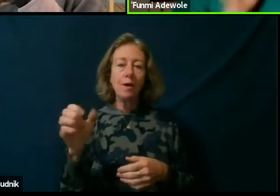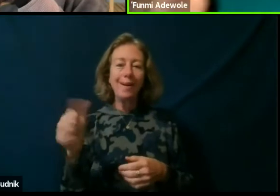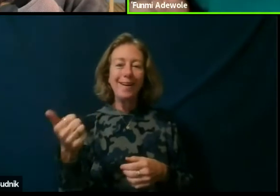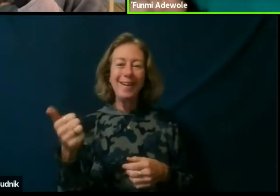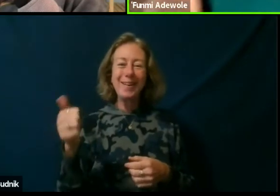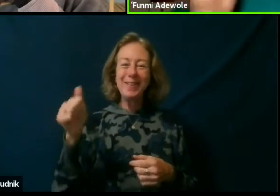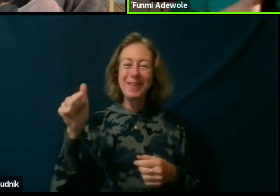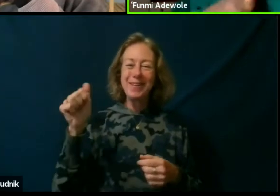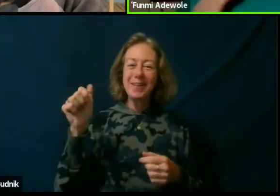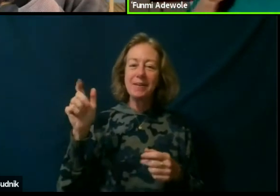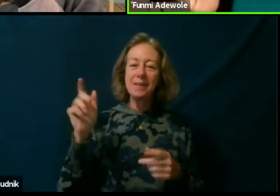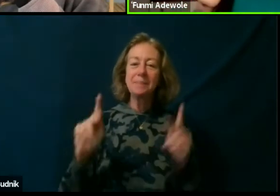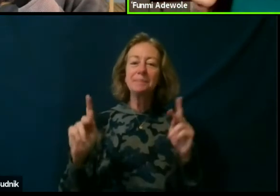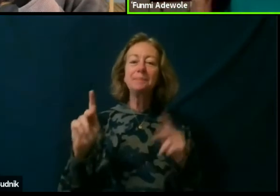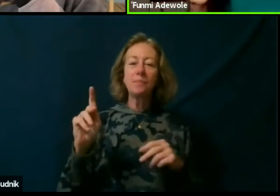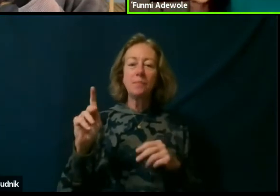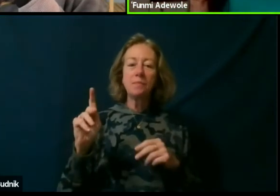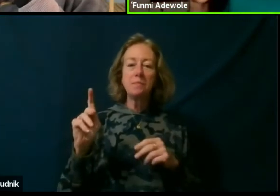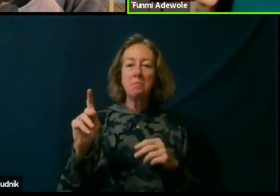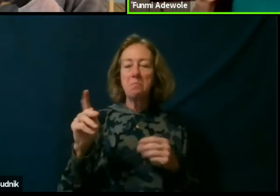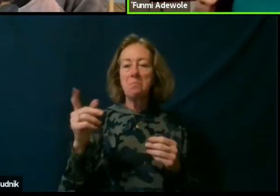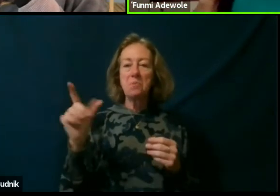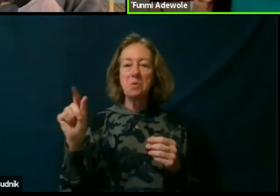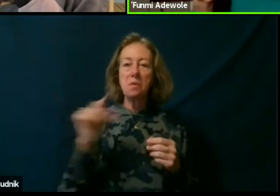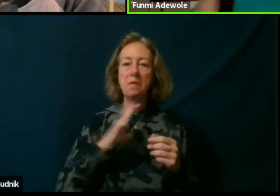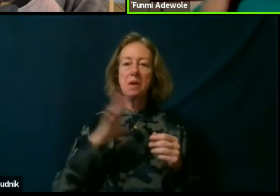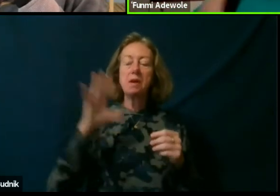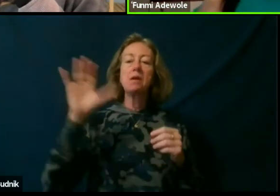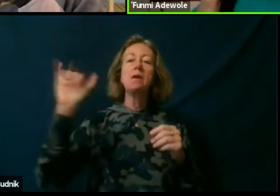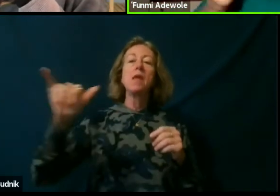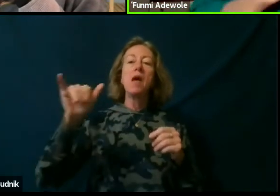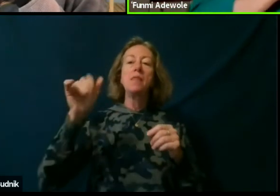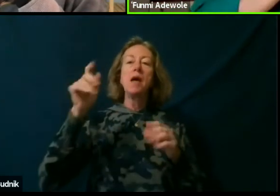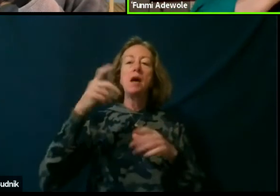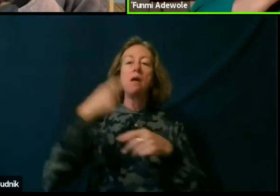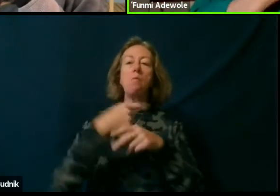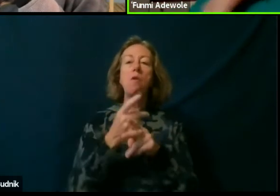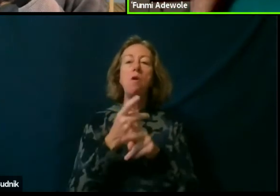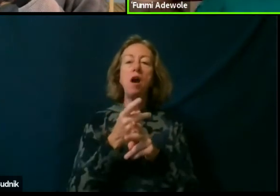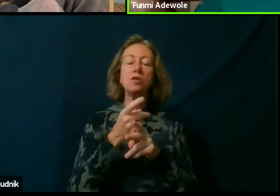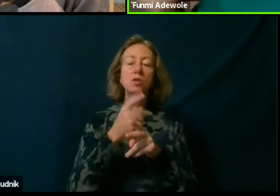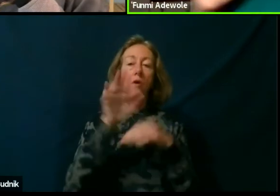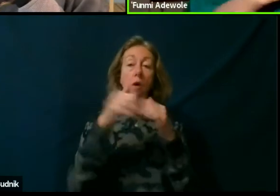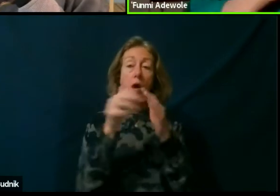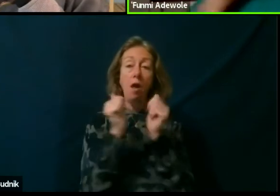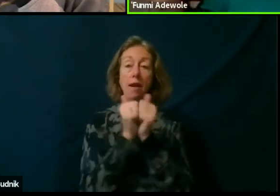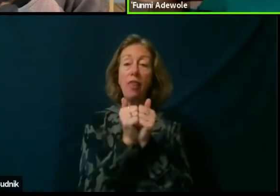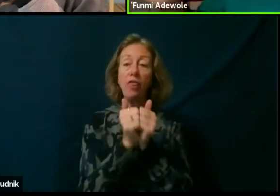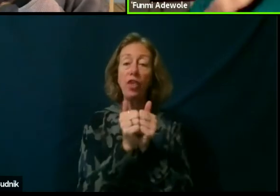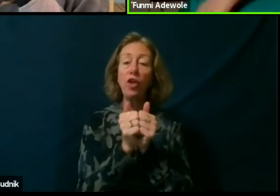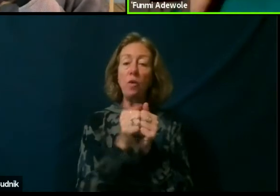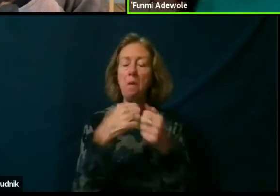Those and when people see those four productions together, they might make a decision as to